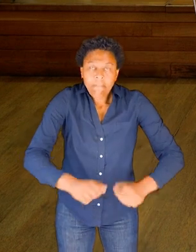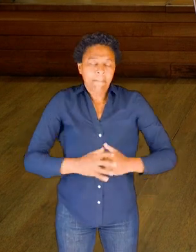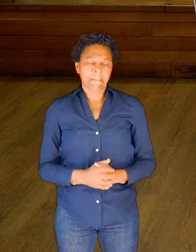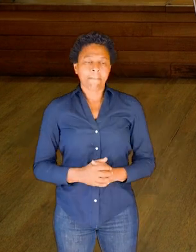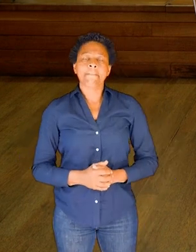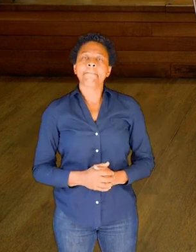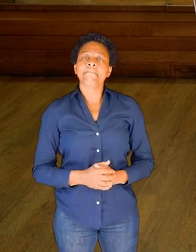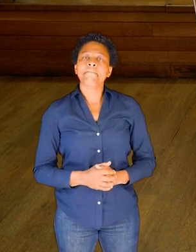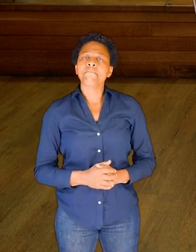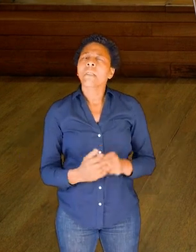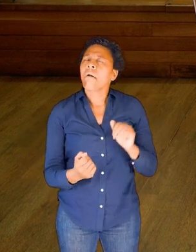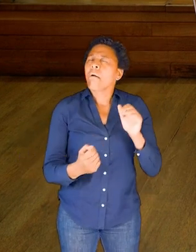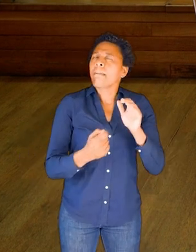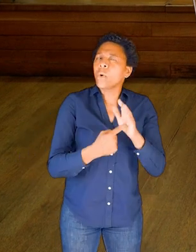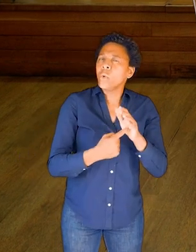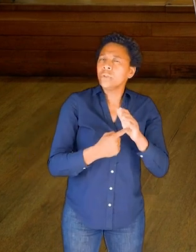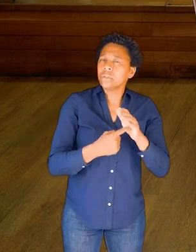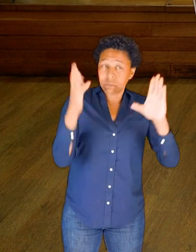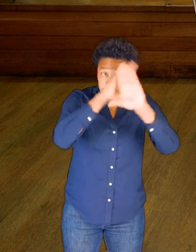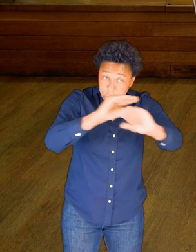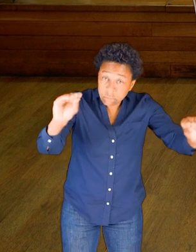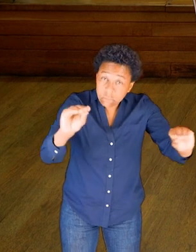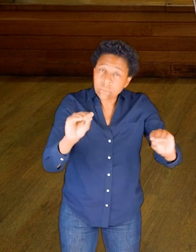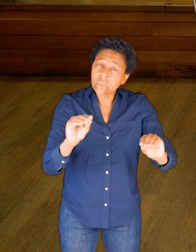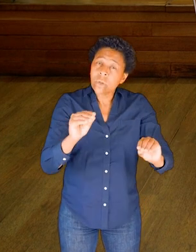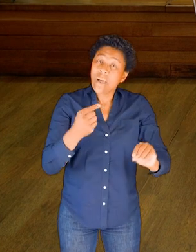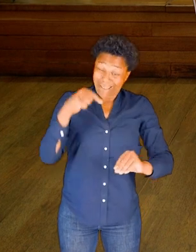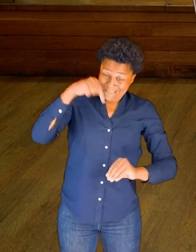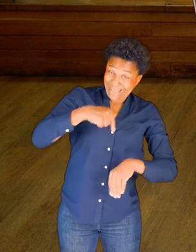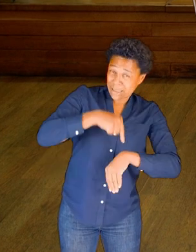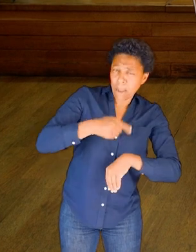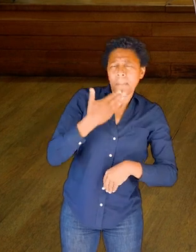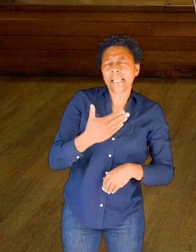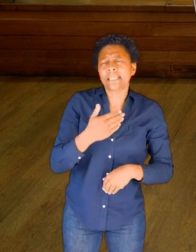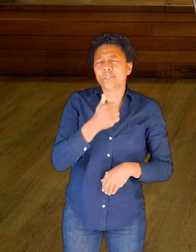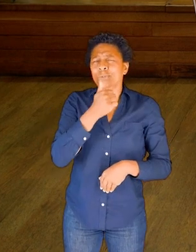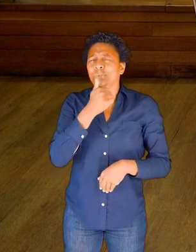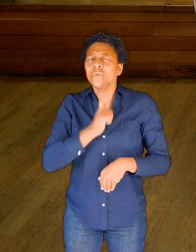It's also important to say to use this time to explore in good company.